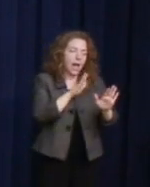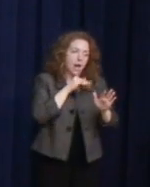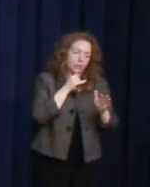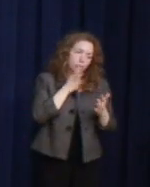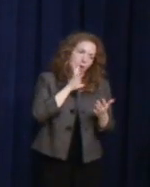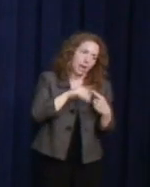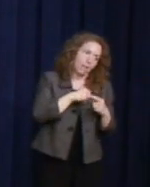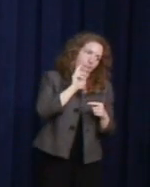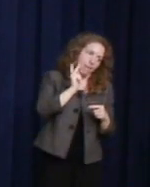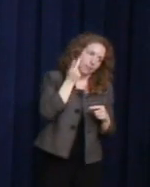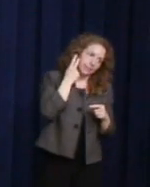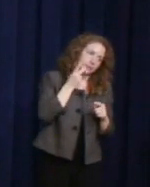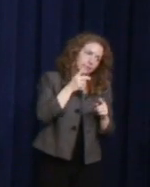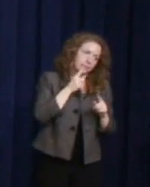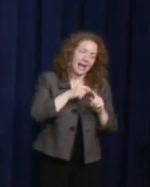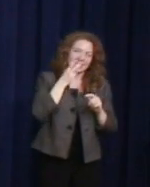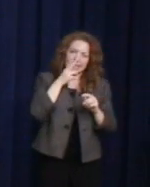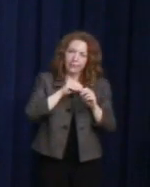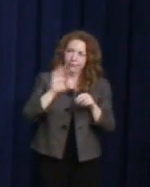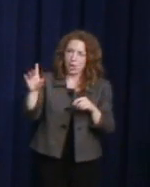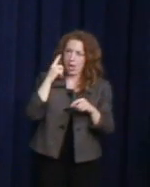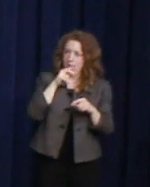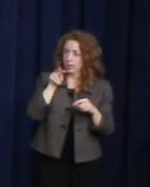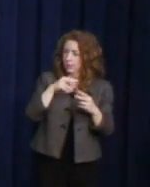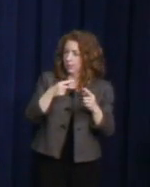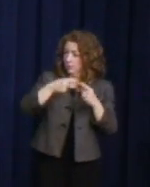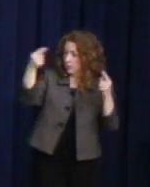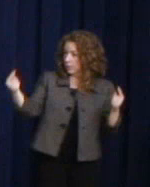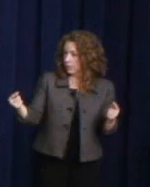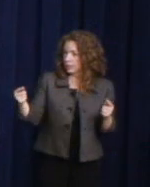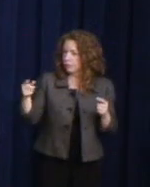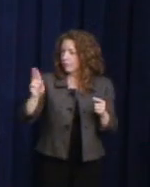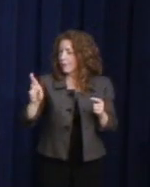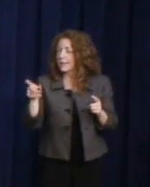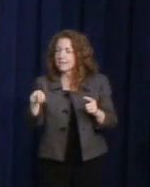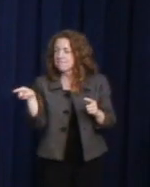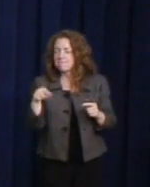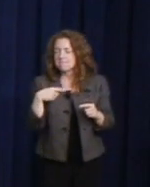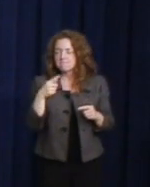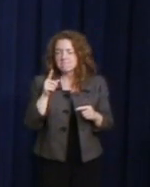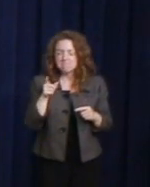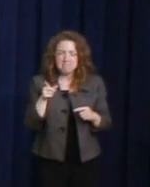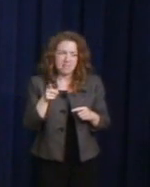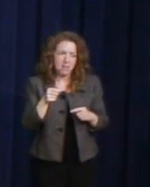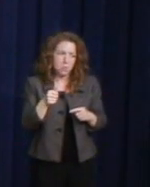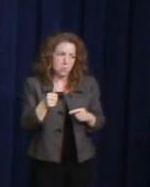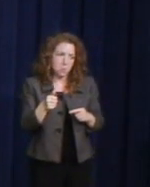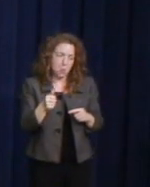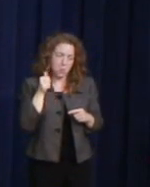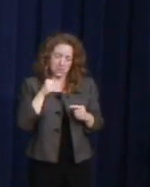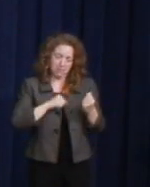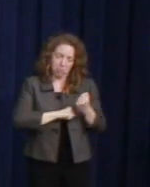They're never going to vote for this bill. Only, like seven or eight of them voted to repeal Don't Ask Don't Tell."